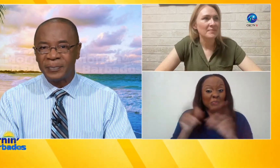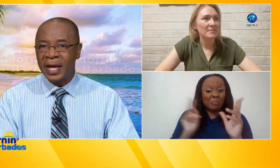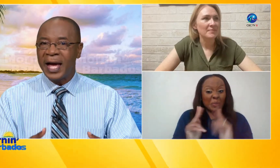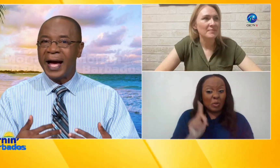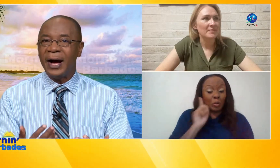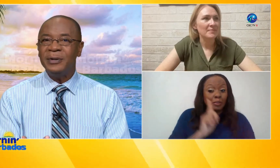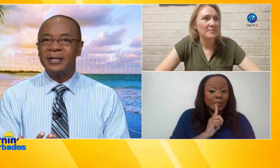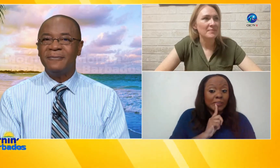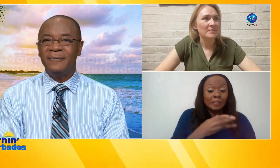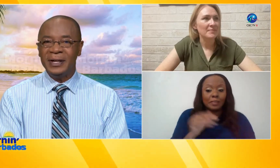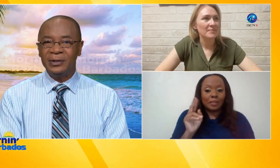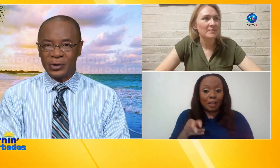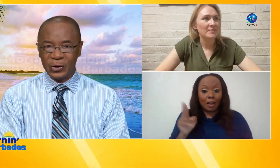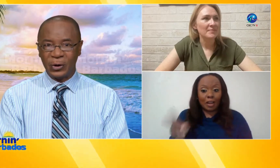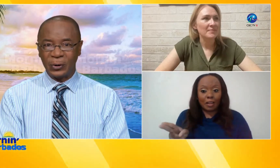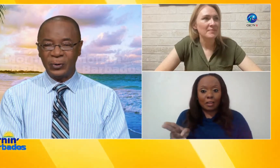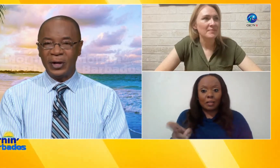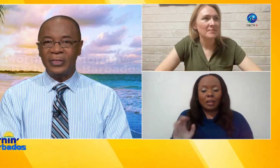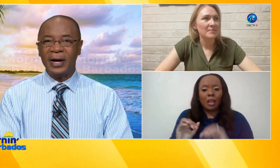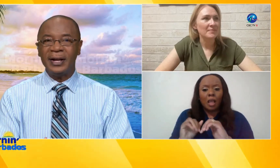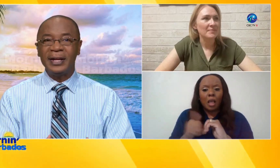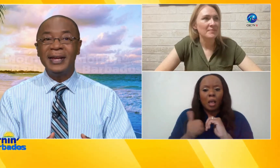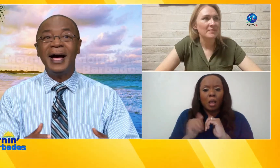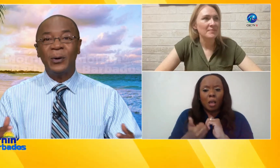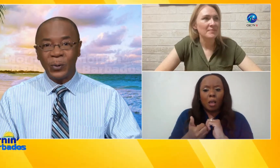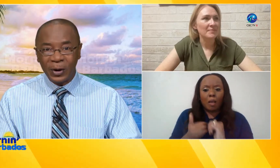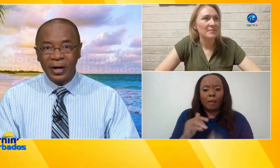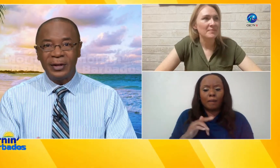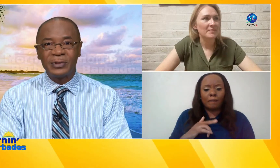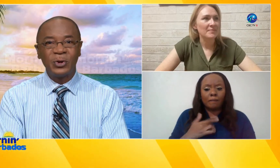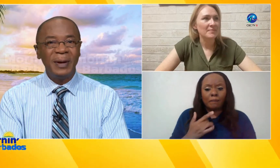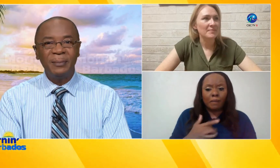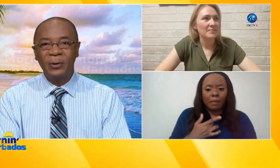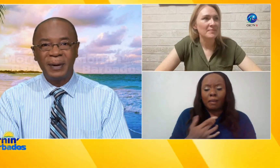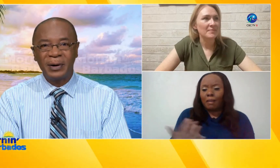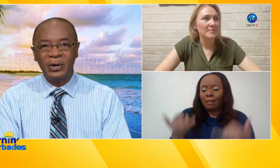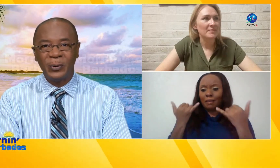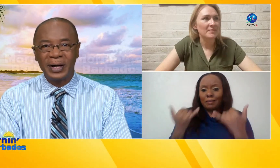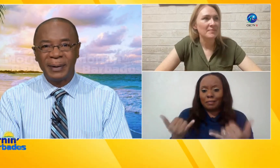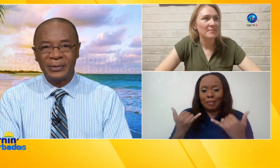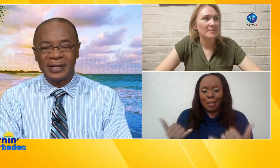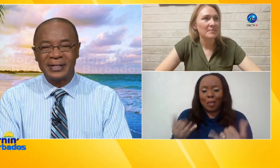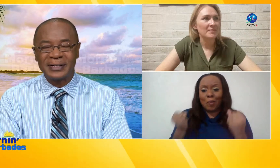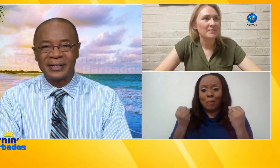hearing how does it feel to know that now so many more people are knowing about it